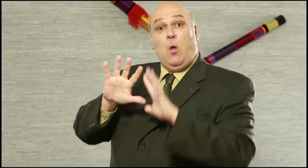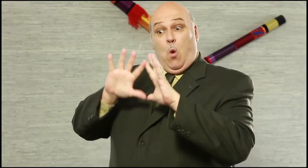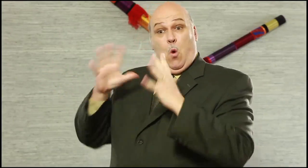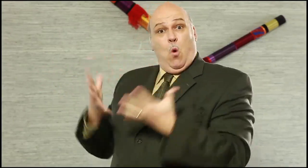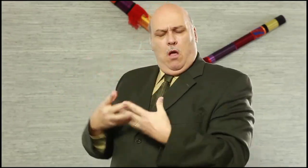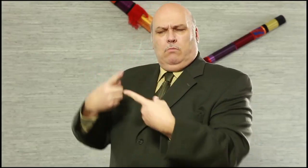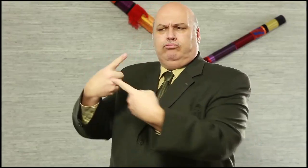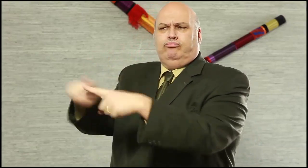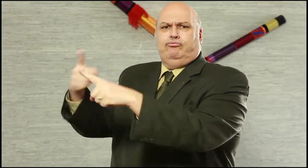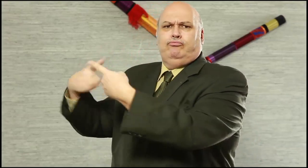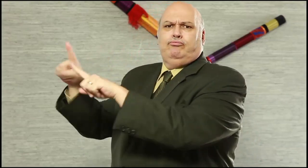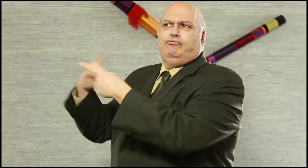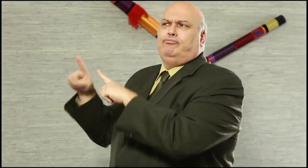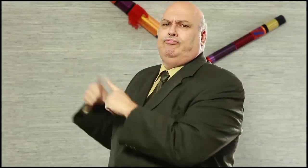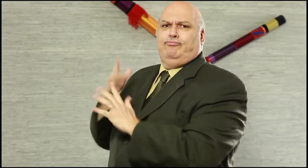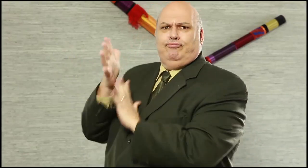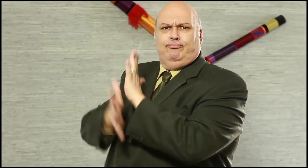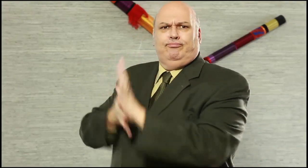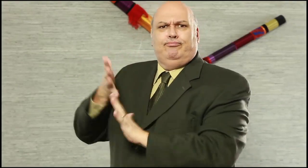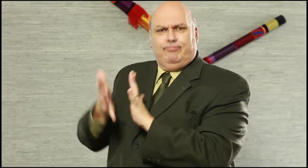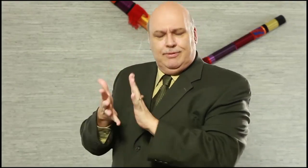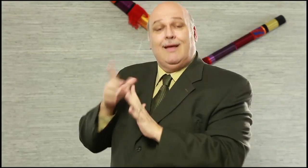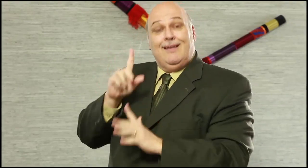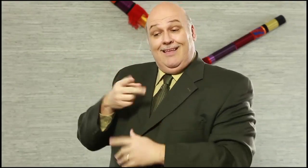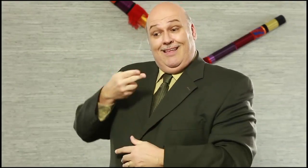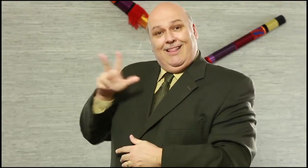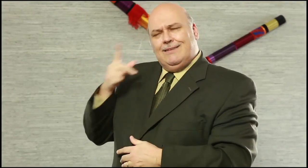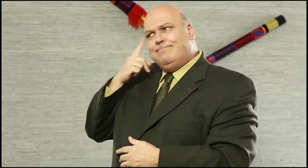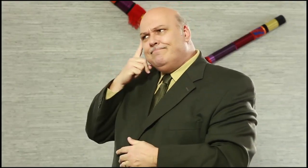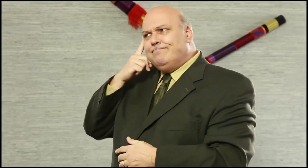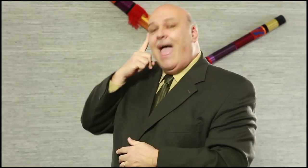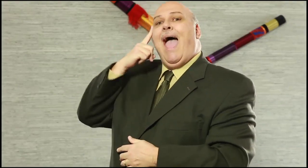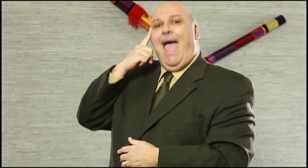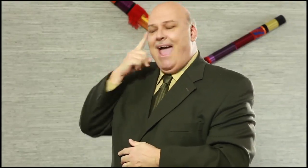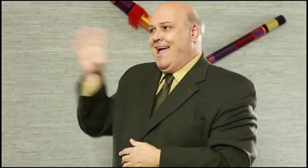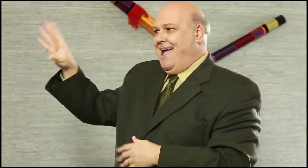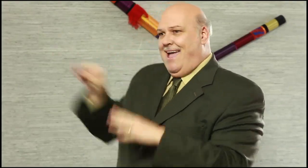the country can understand what is being broadcasted.